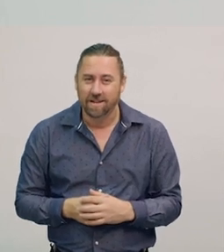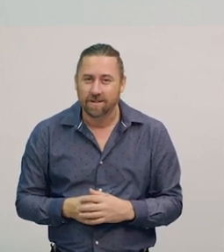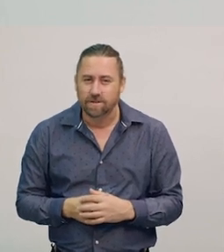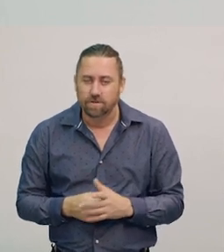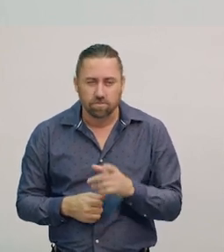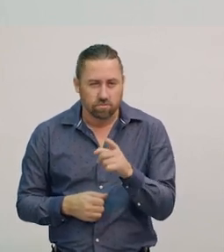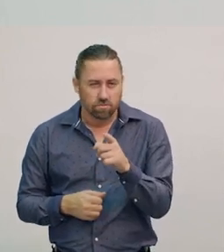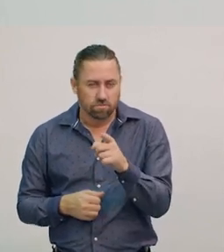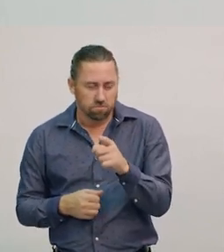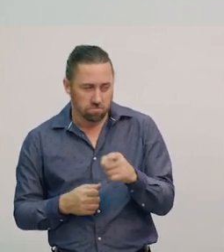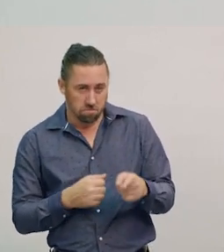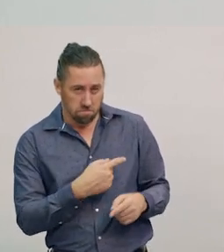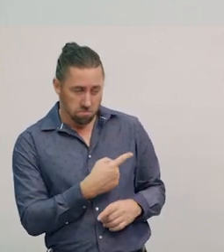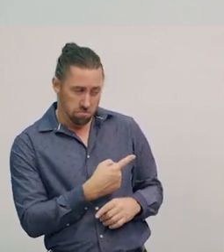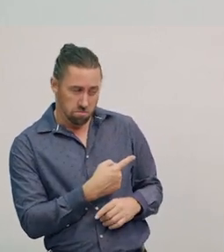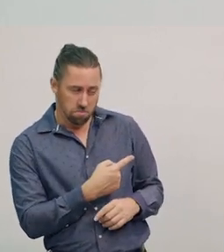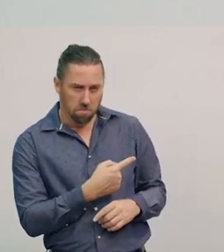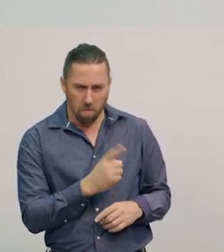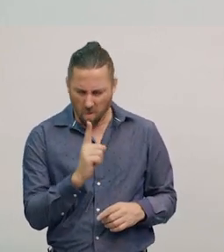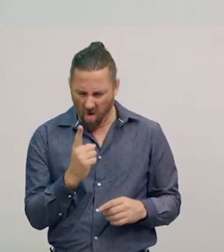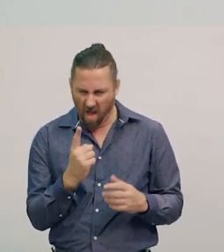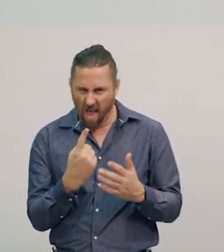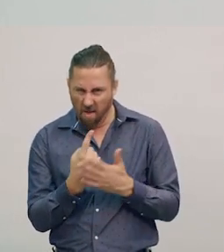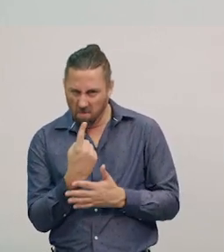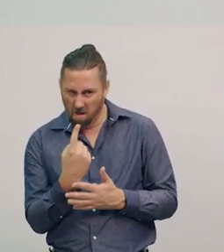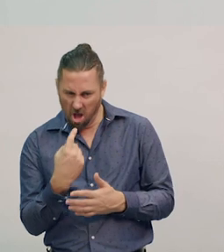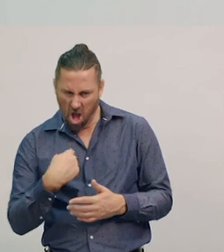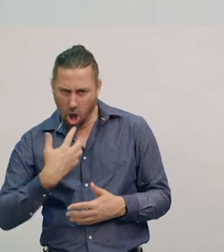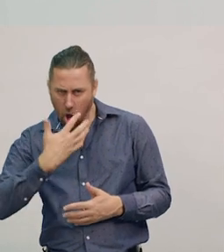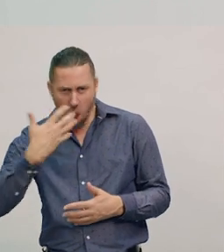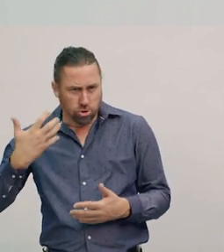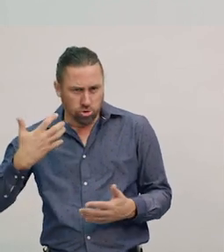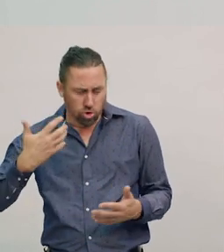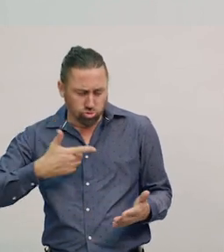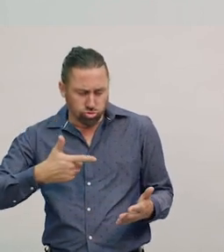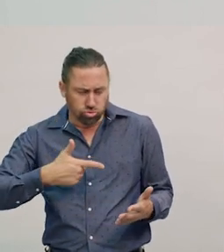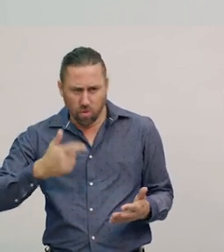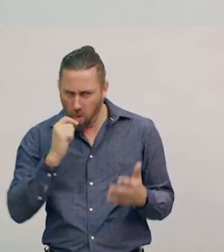Can you predict what will happen when I heat some of it up? I've got some little pieces here.